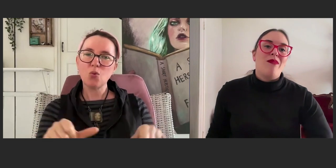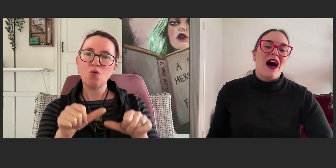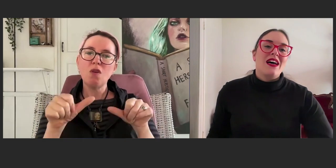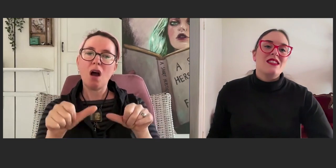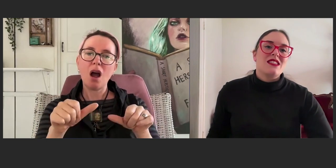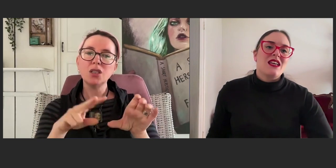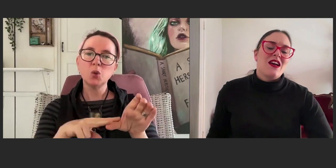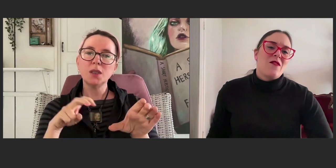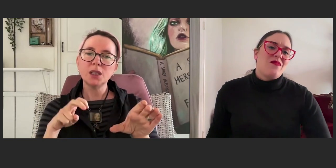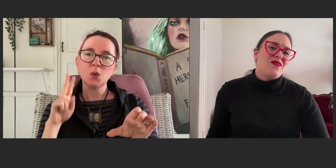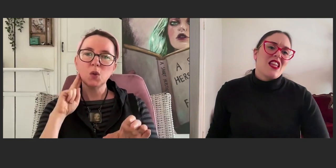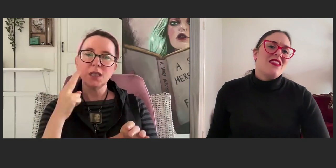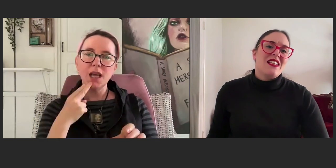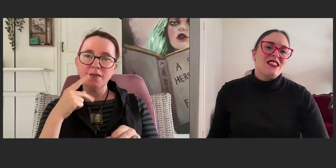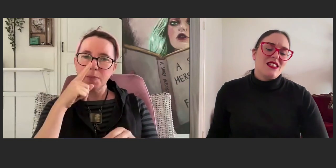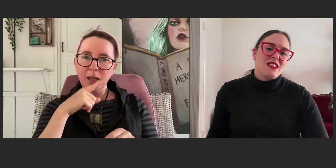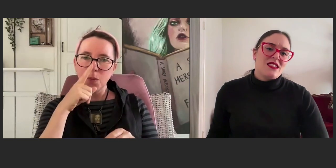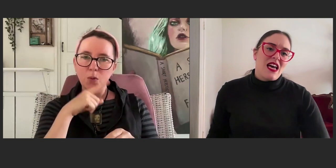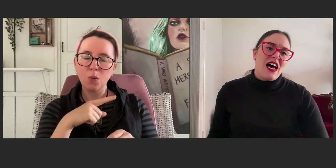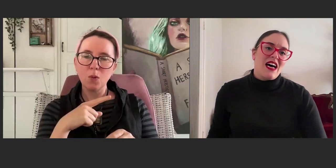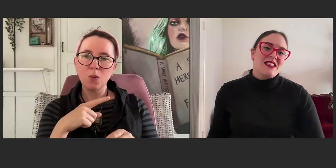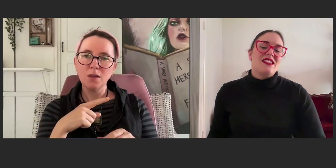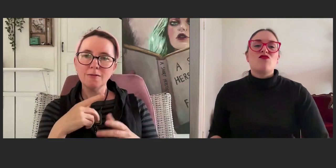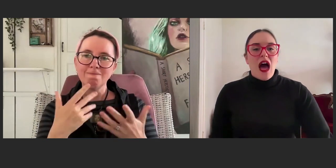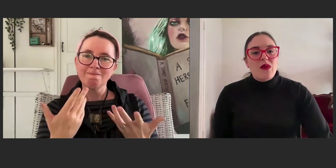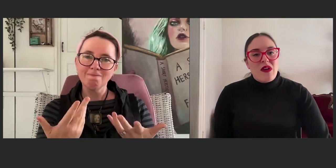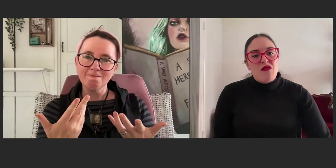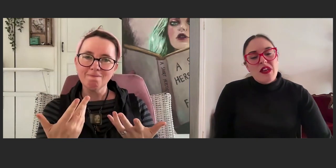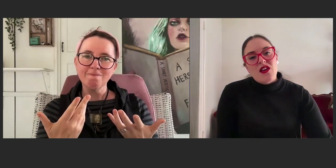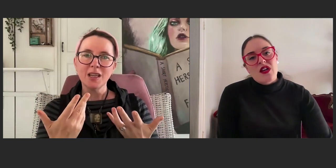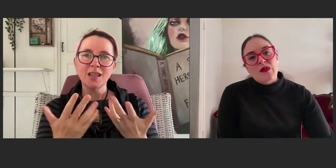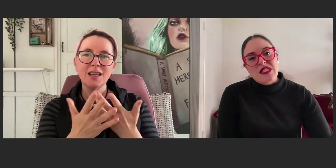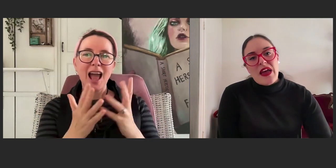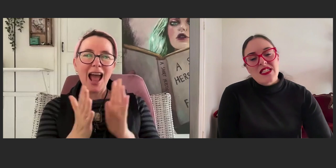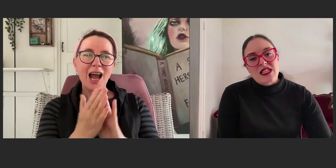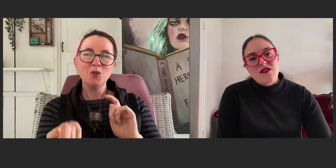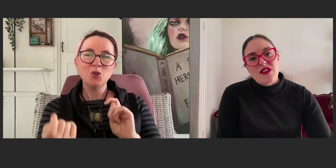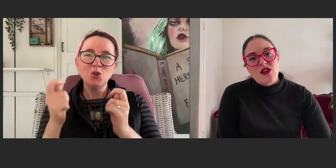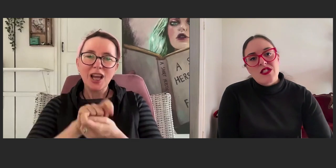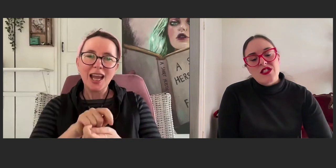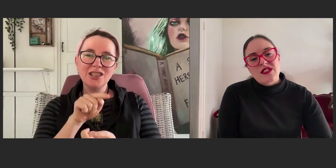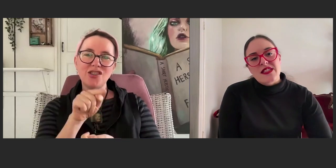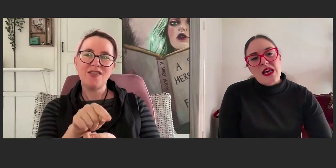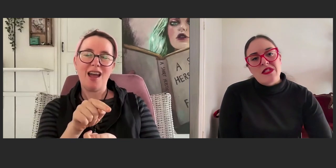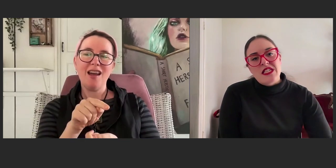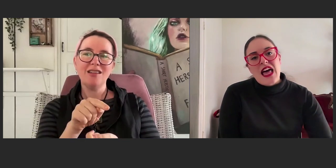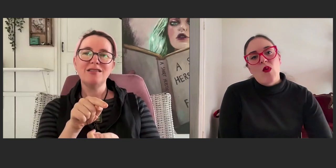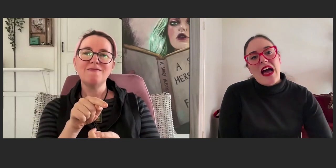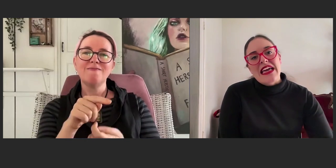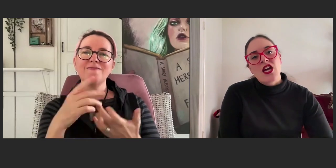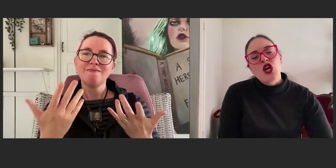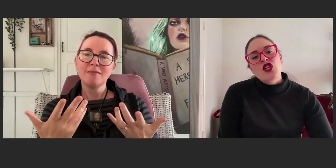but that didn't sit right with me from a hearing perspective, that it was just accepted in that way.